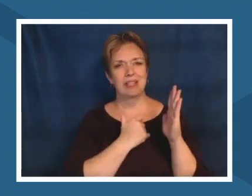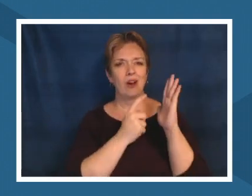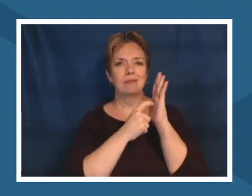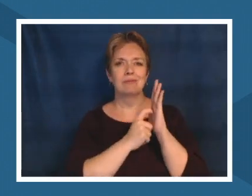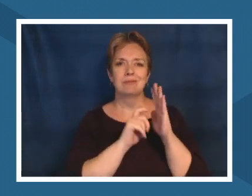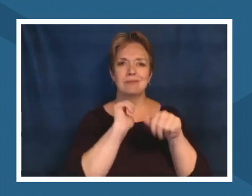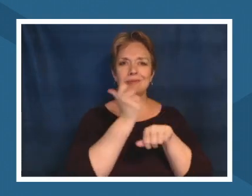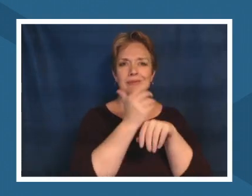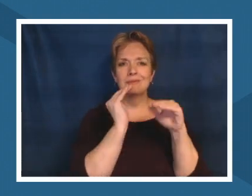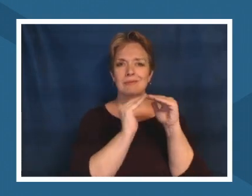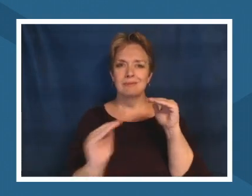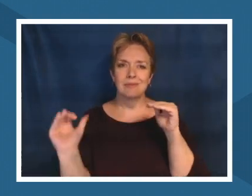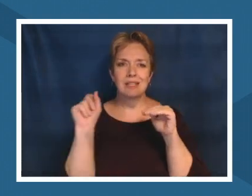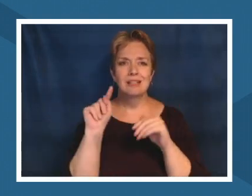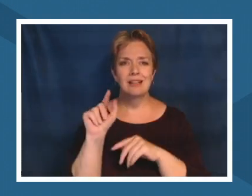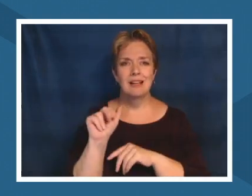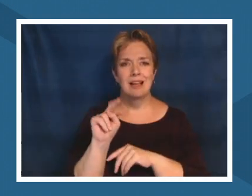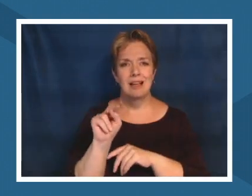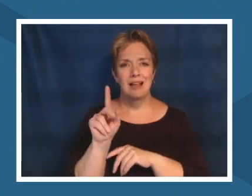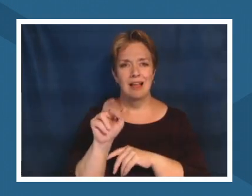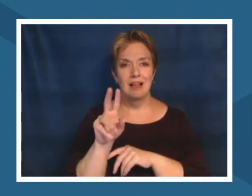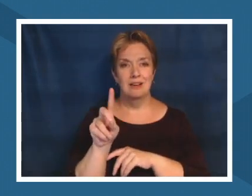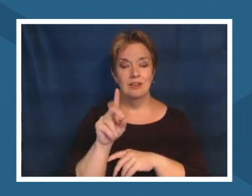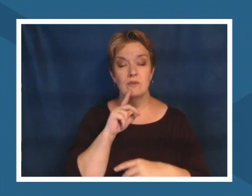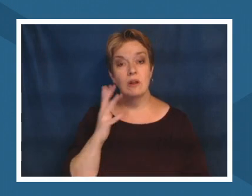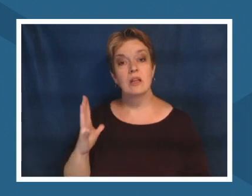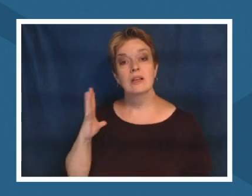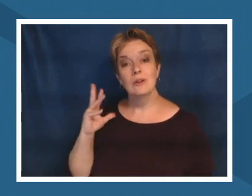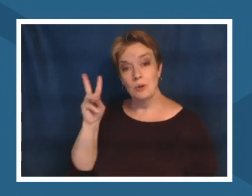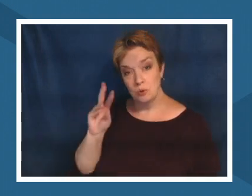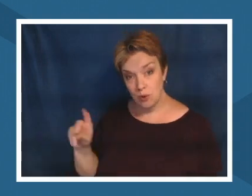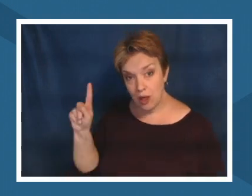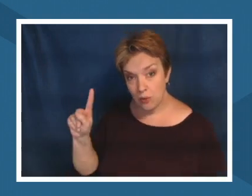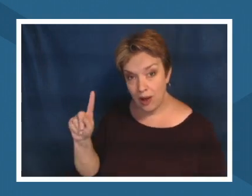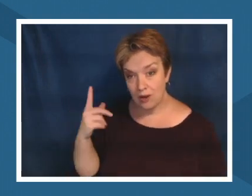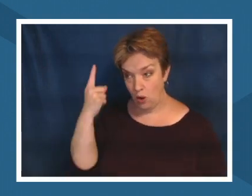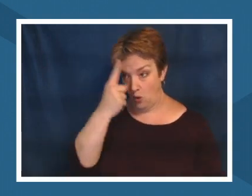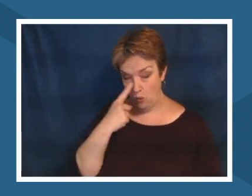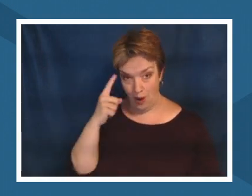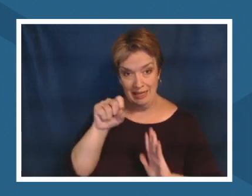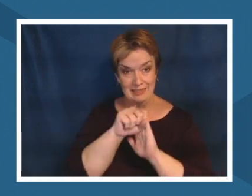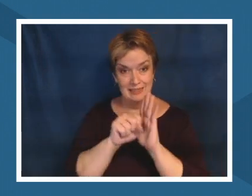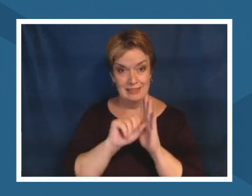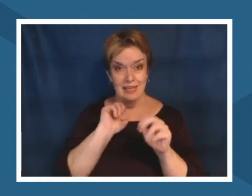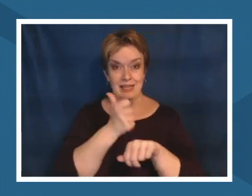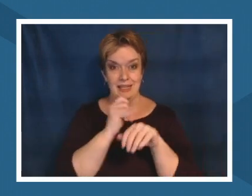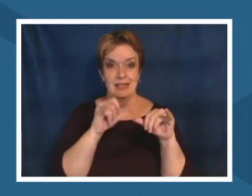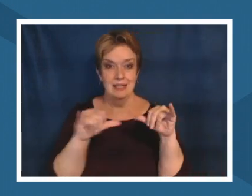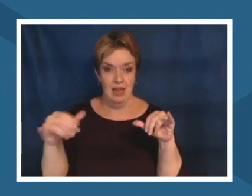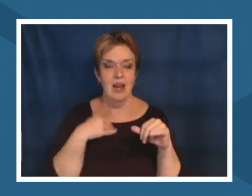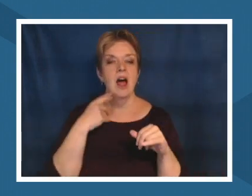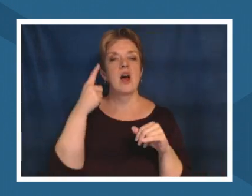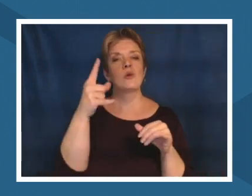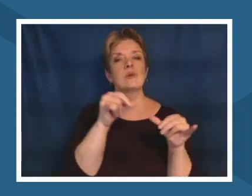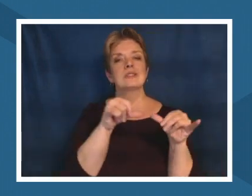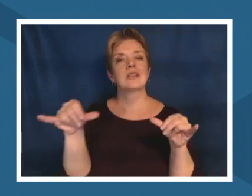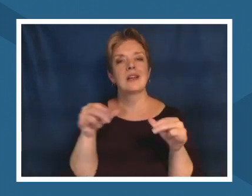hawaii state content performance standards for science had a standard called malama ikaina malama ikaina there